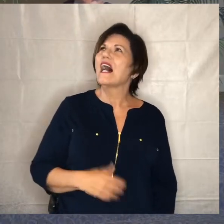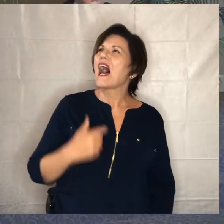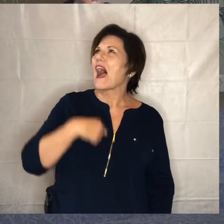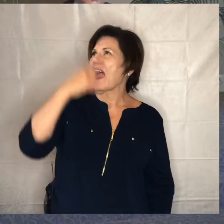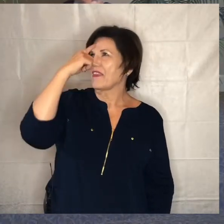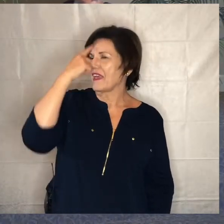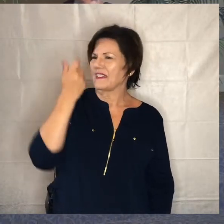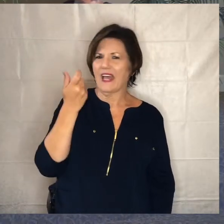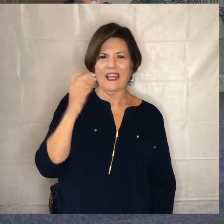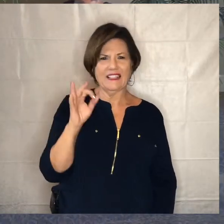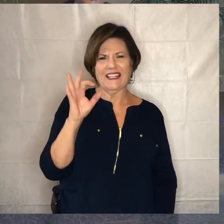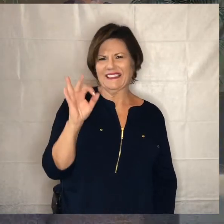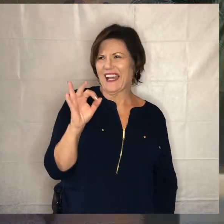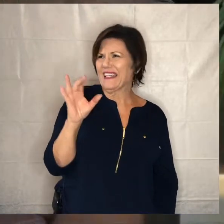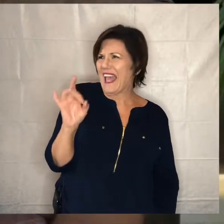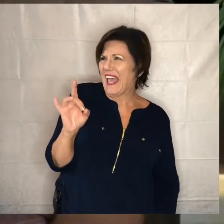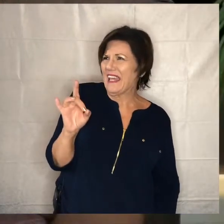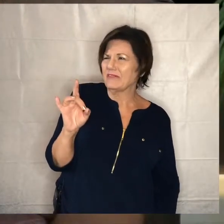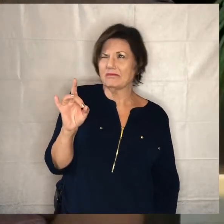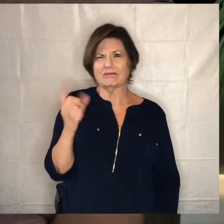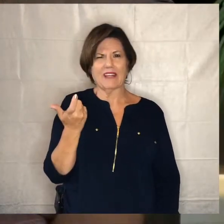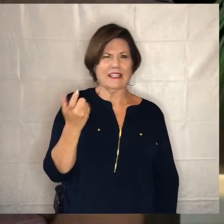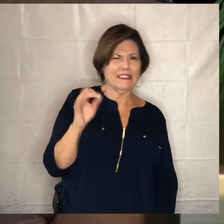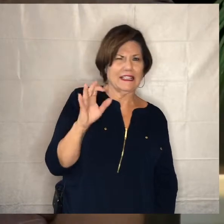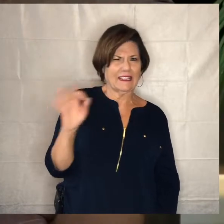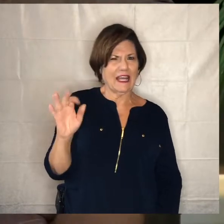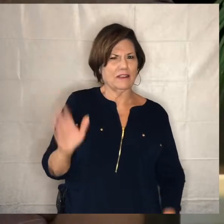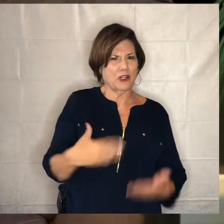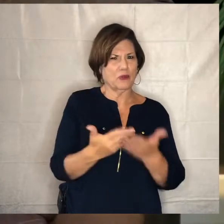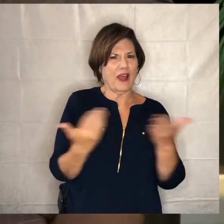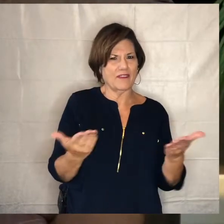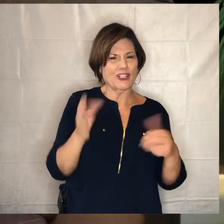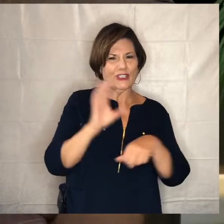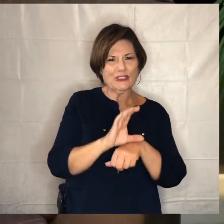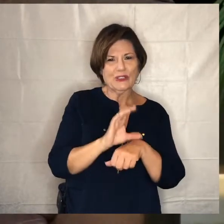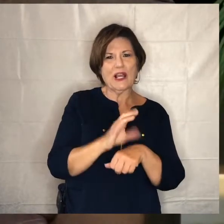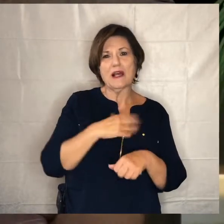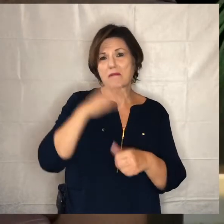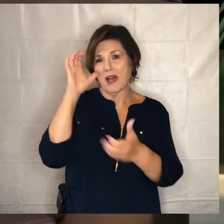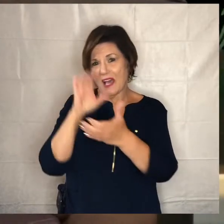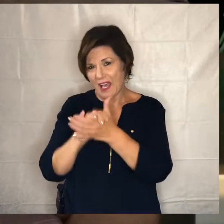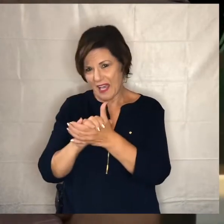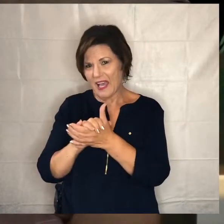here in 1998 or 1999 and my husband was lutheran and i was